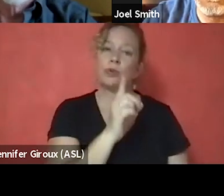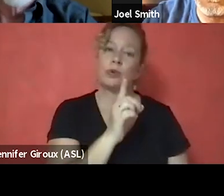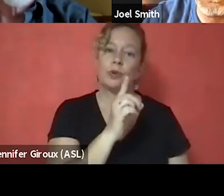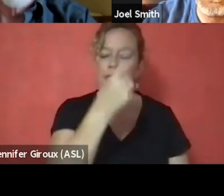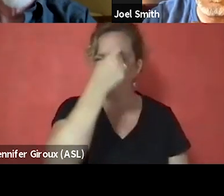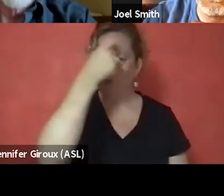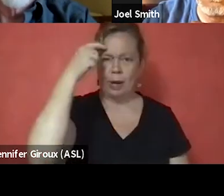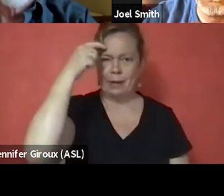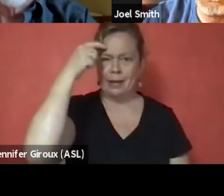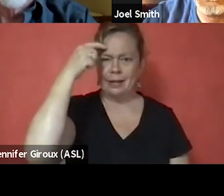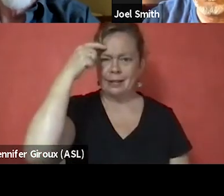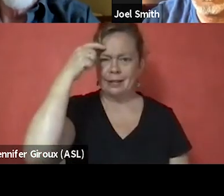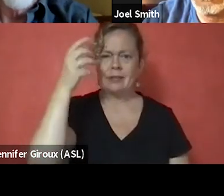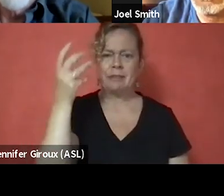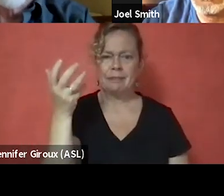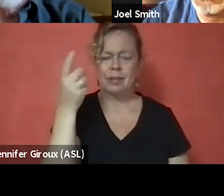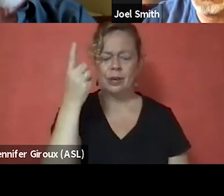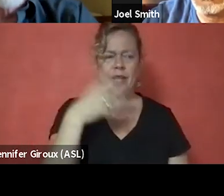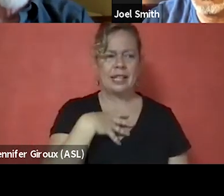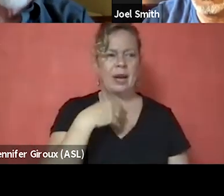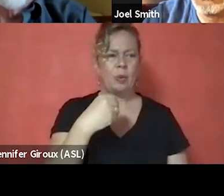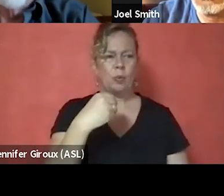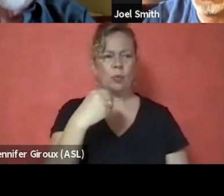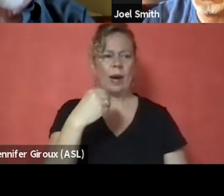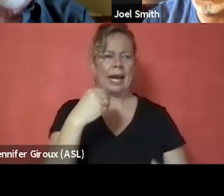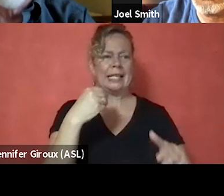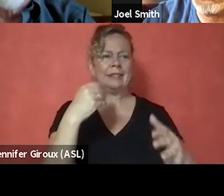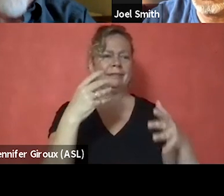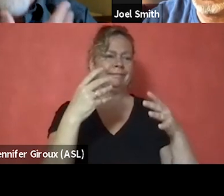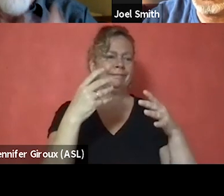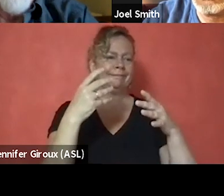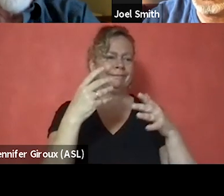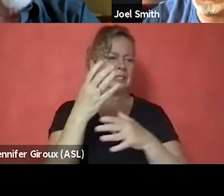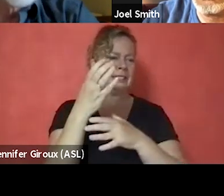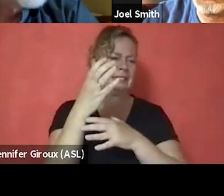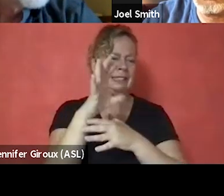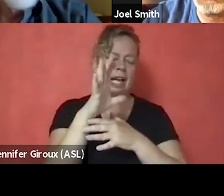You think that white dominant culture is normal when you live in it, if you're like me.